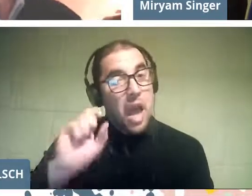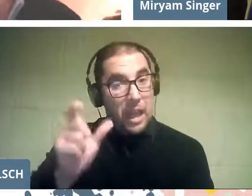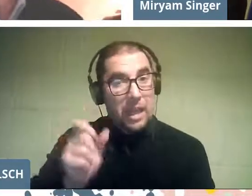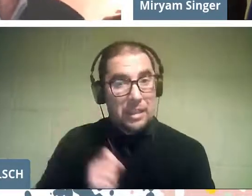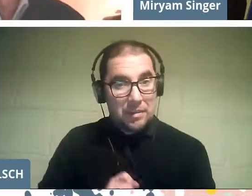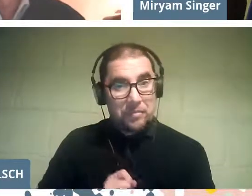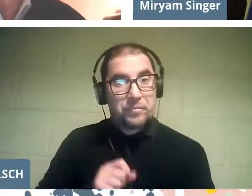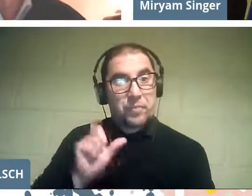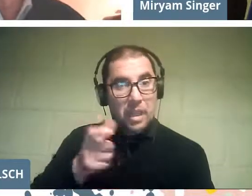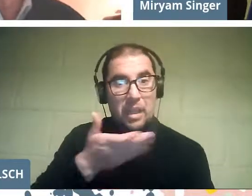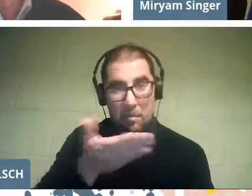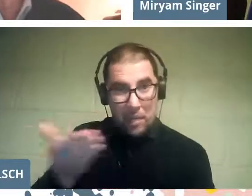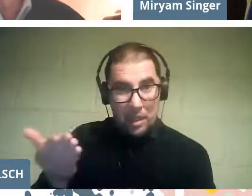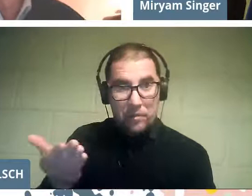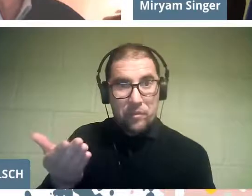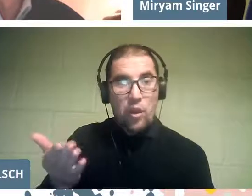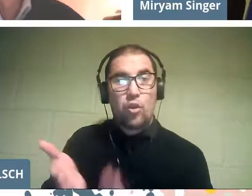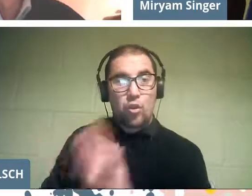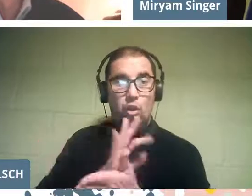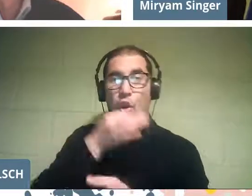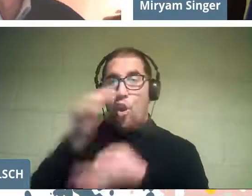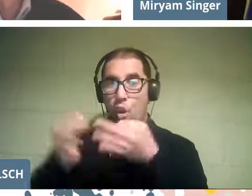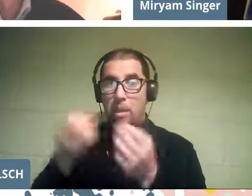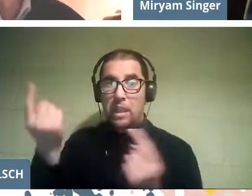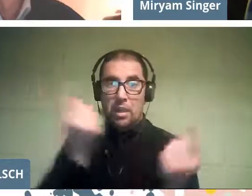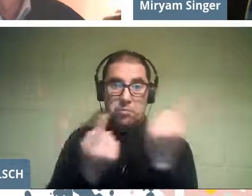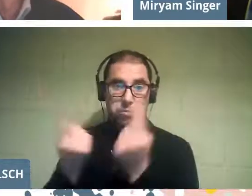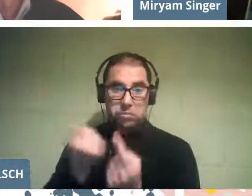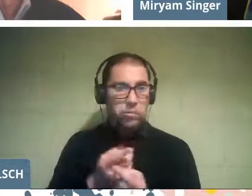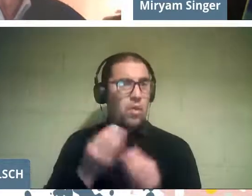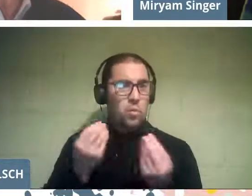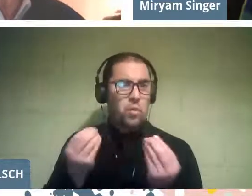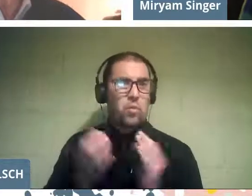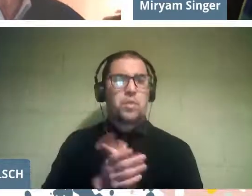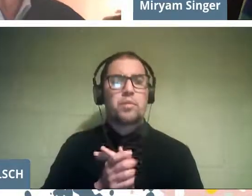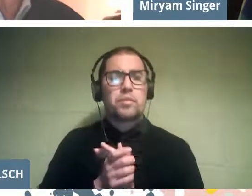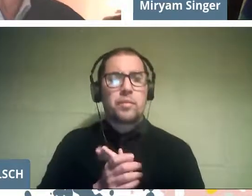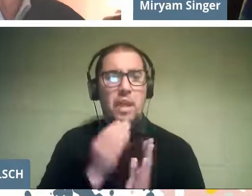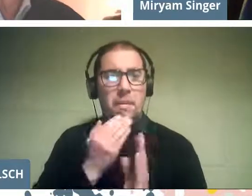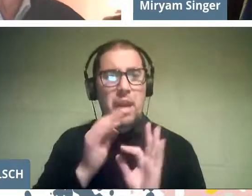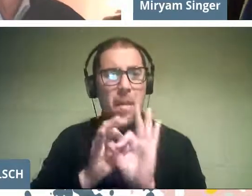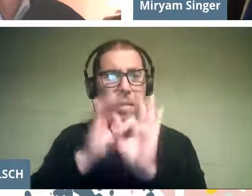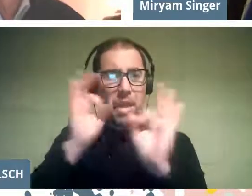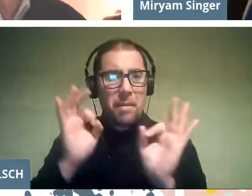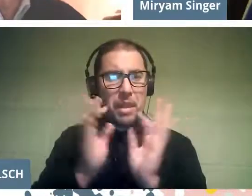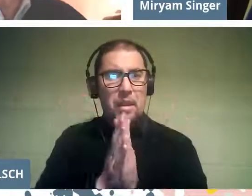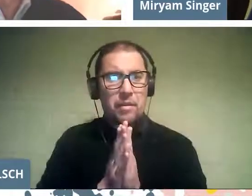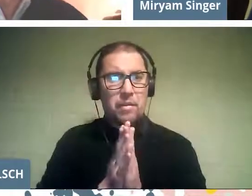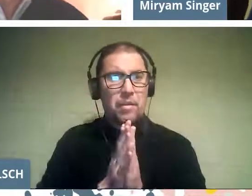I want to thank by the way all the comments that have come to us, which are many and especially the greetings.